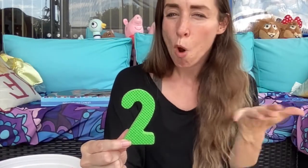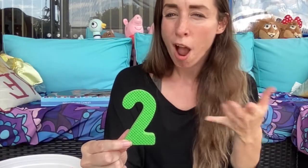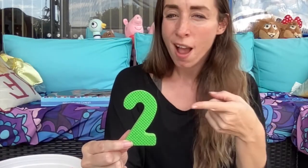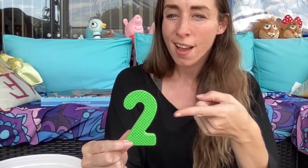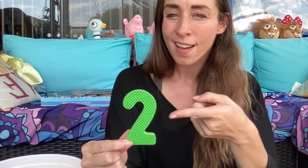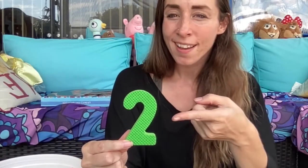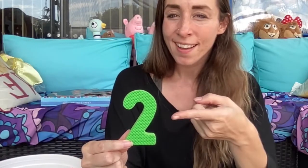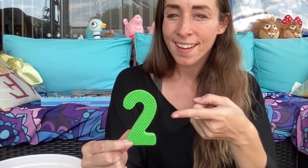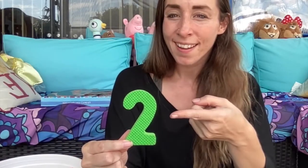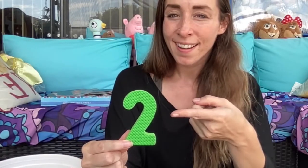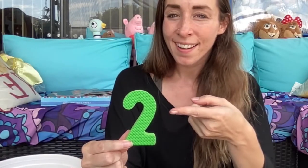What's the number?